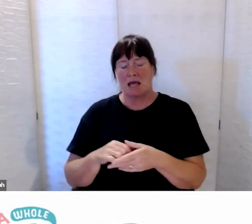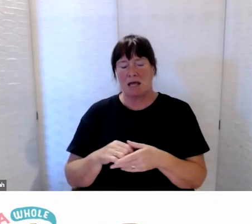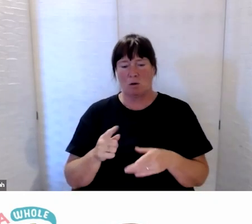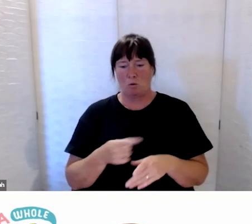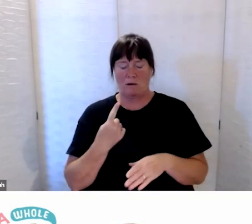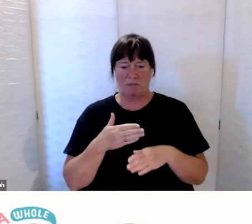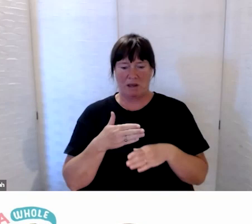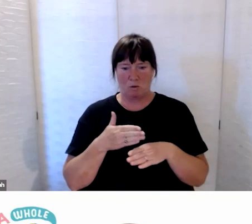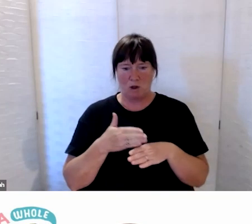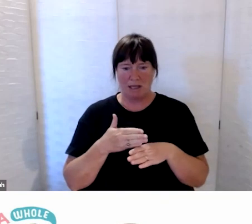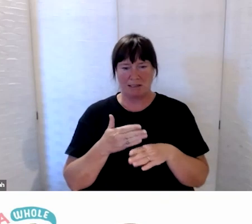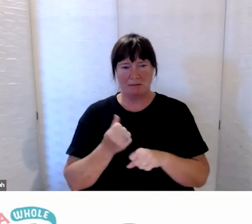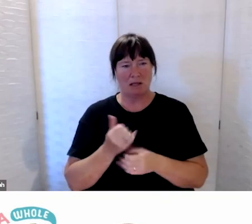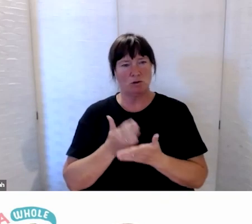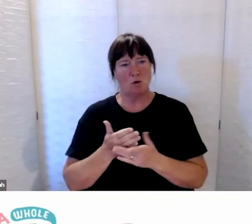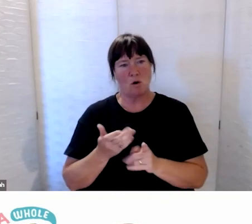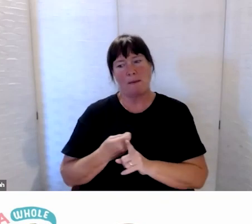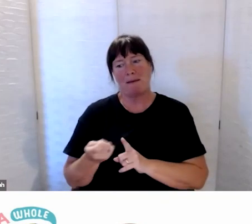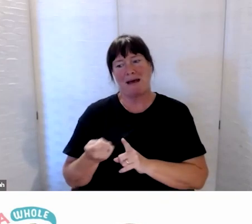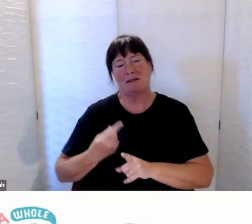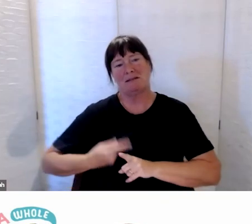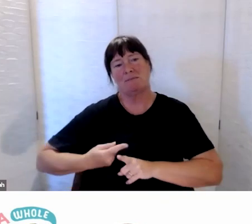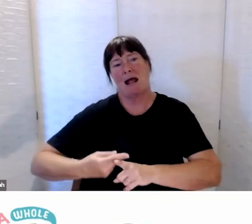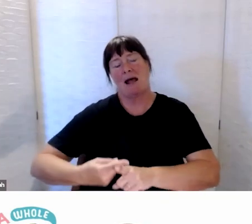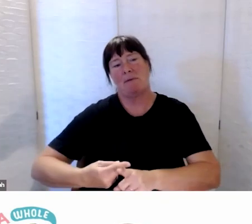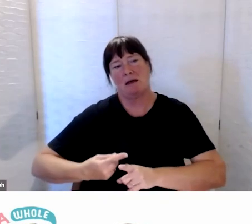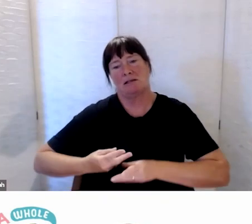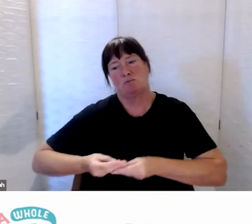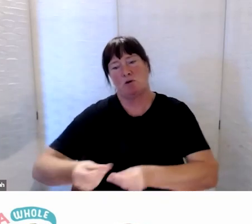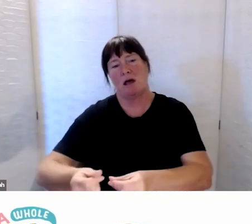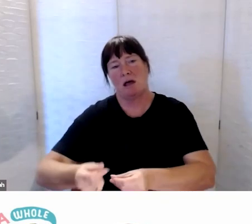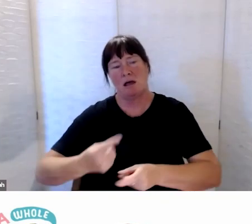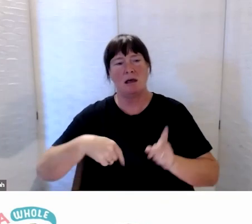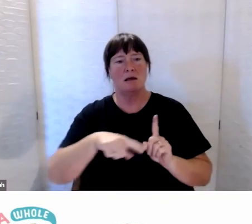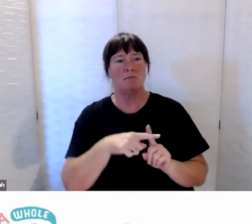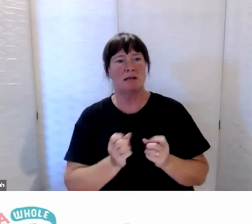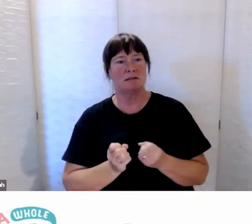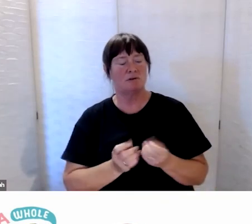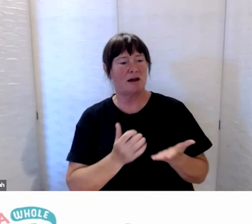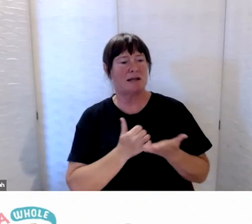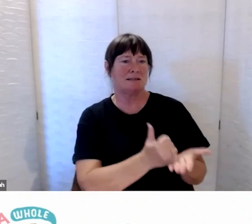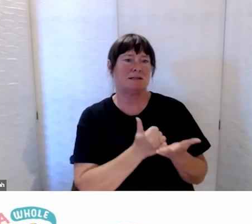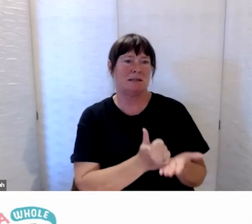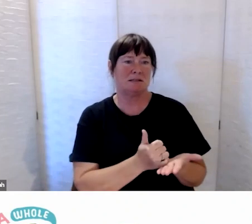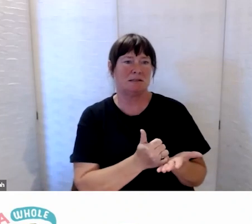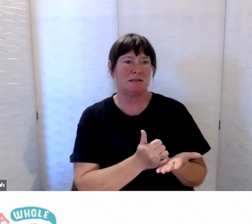the payments much quicker, but also providing assistance so that people aren’t having to even fill out the forms.